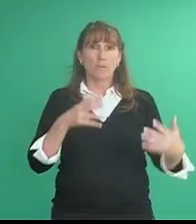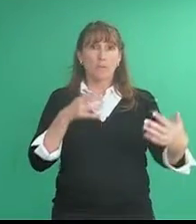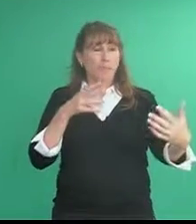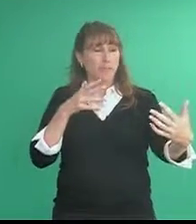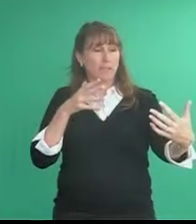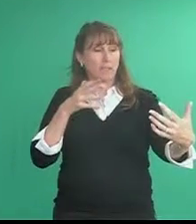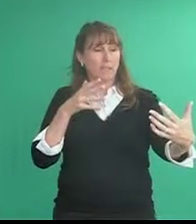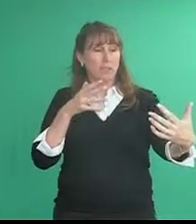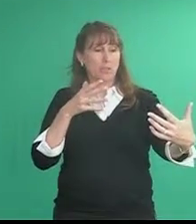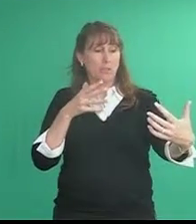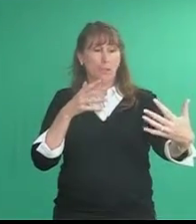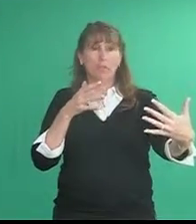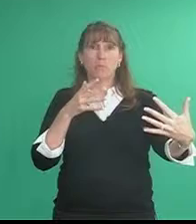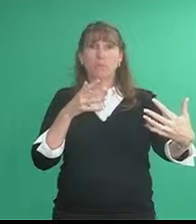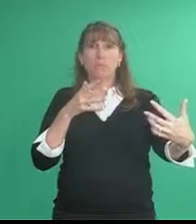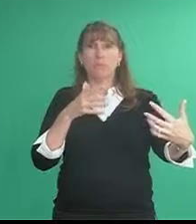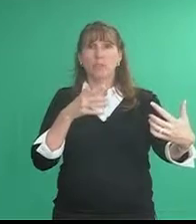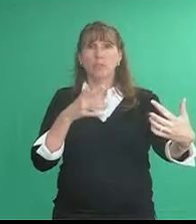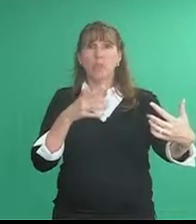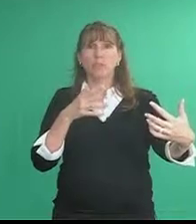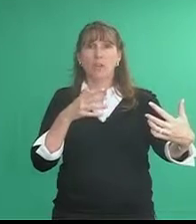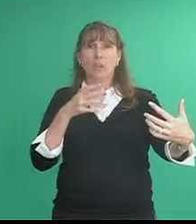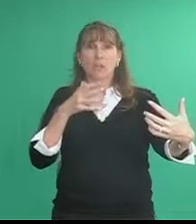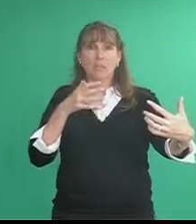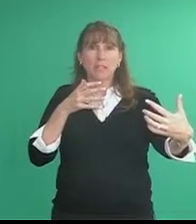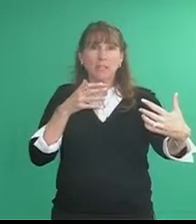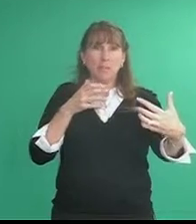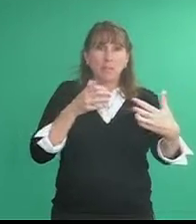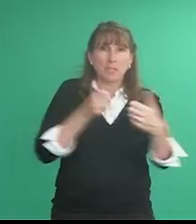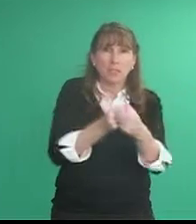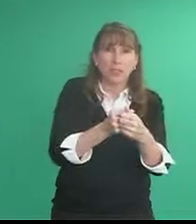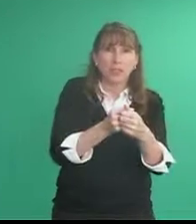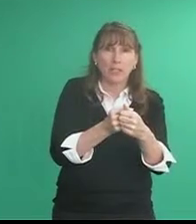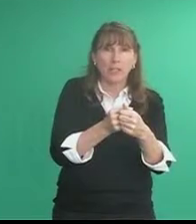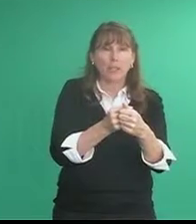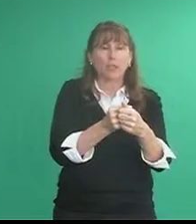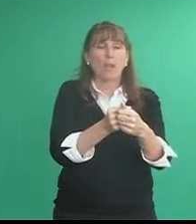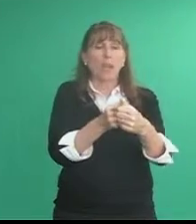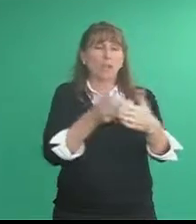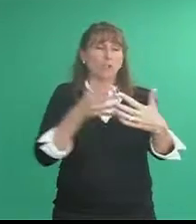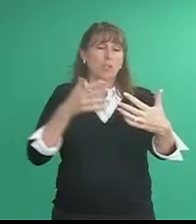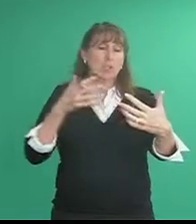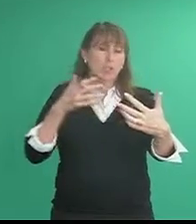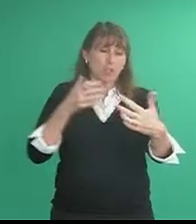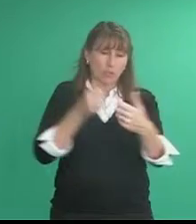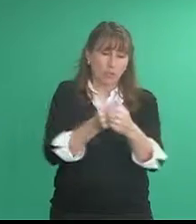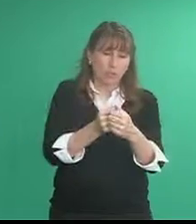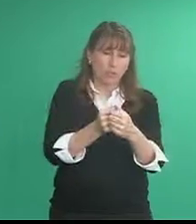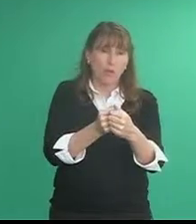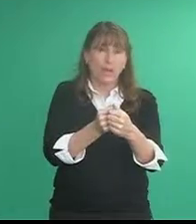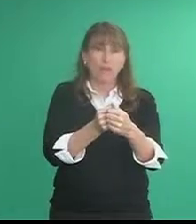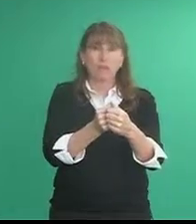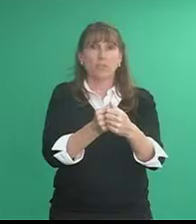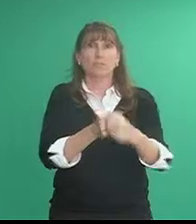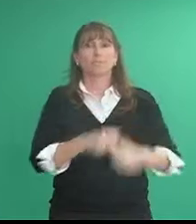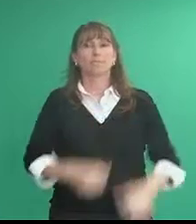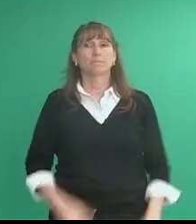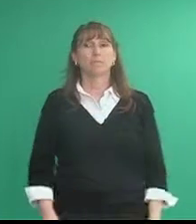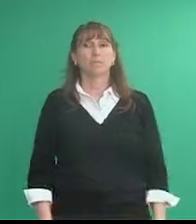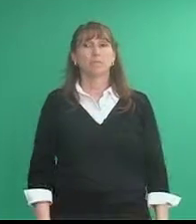it's as if these [um] your hands are objects and they come together and they crash crash